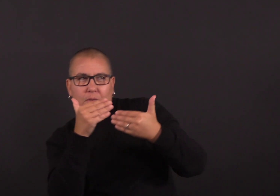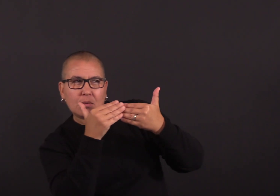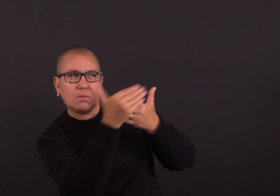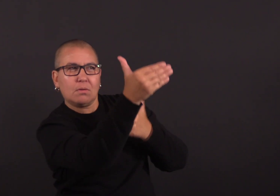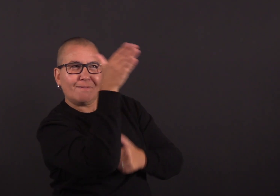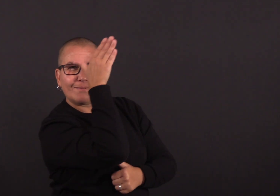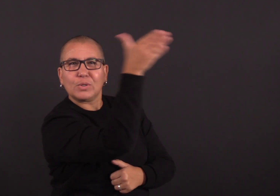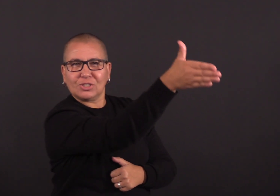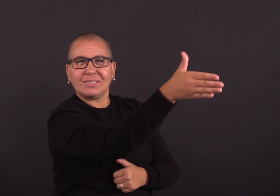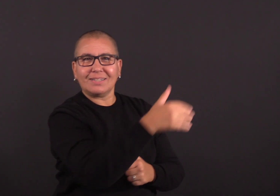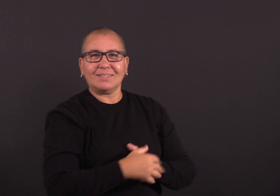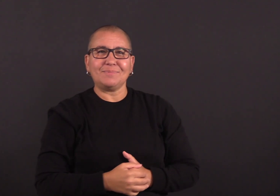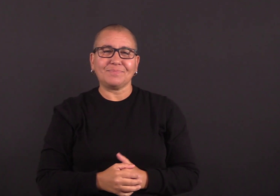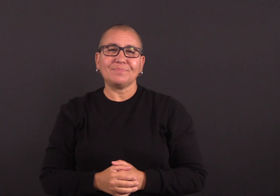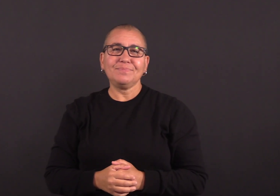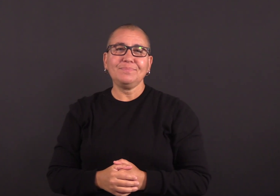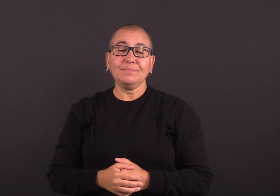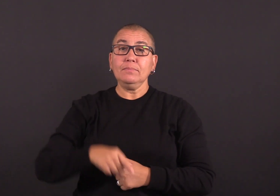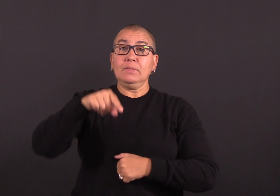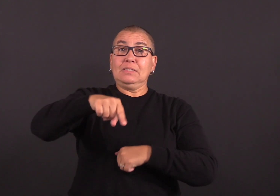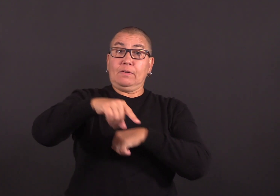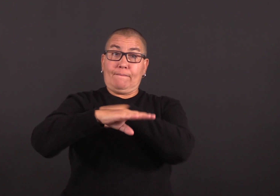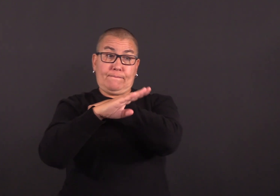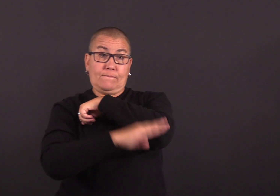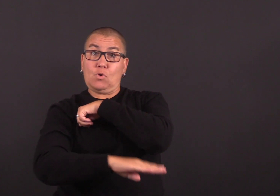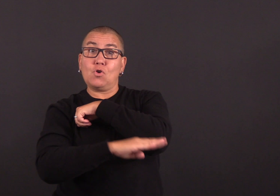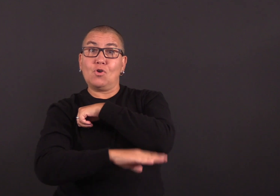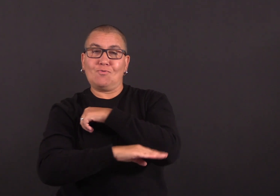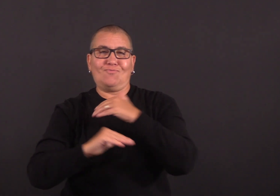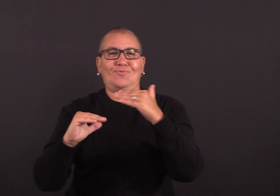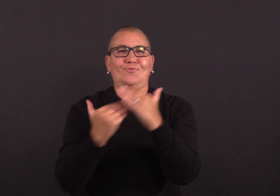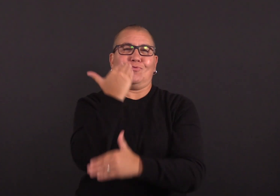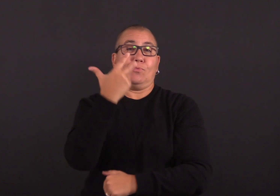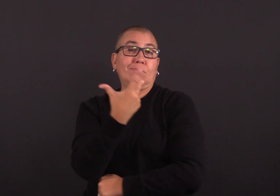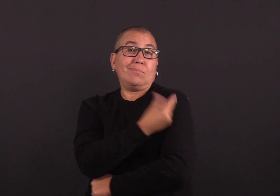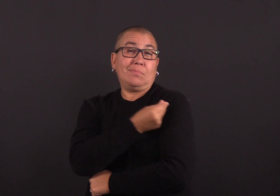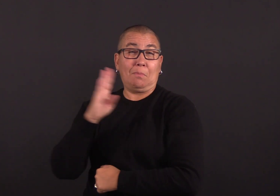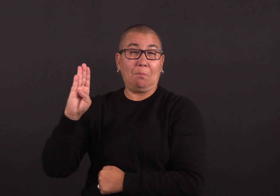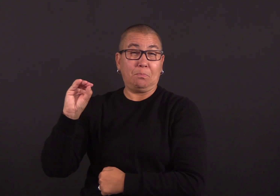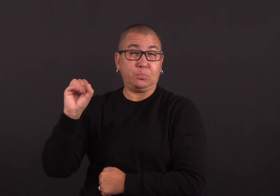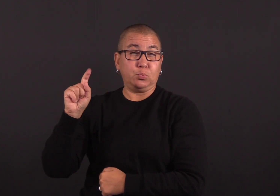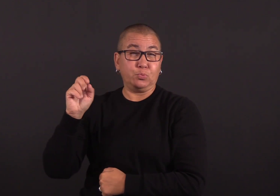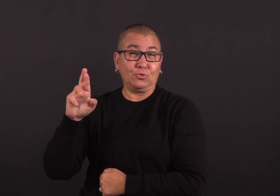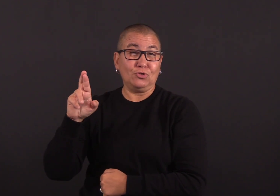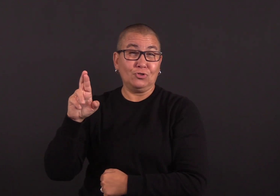Roberts says. “COVID-19 will probably be similar to the flu, where the strain mutates slightly